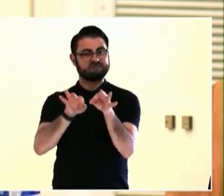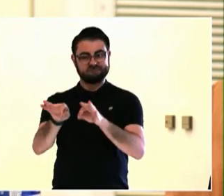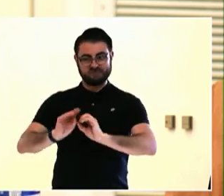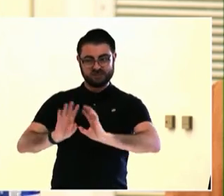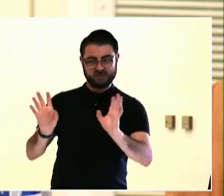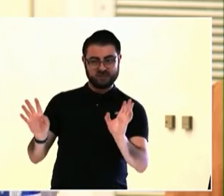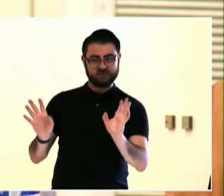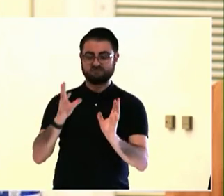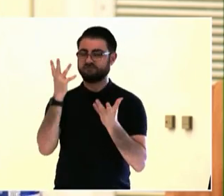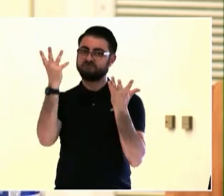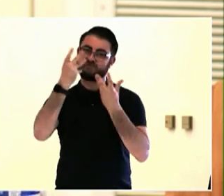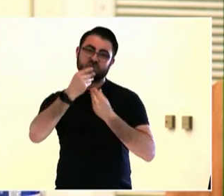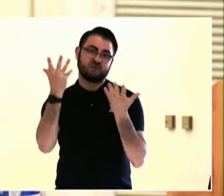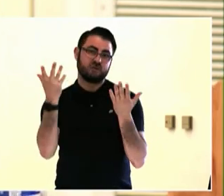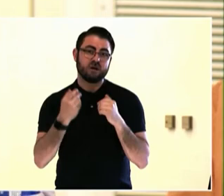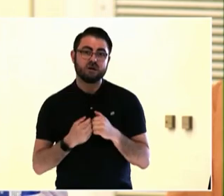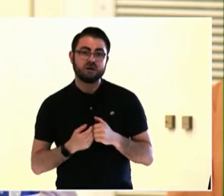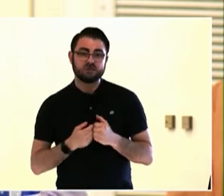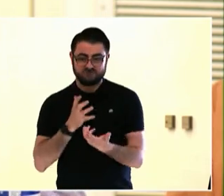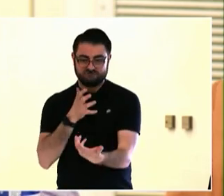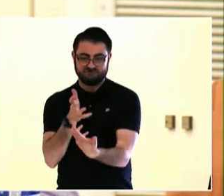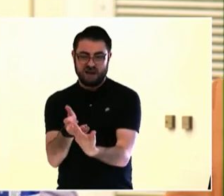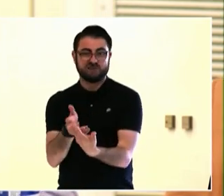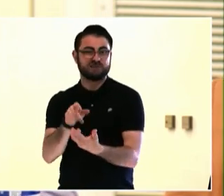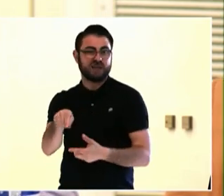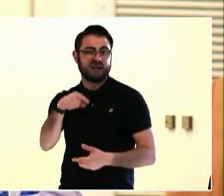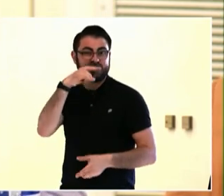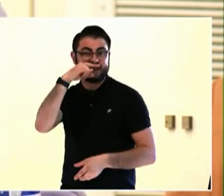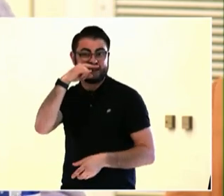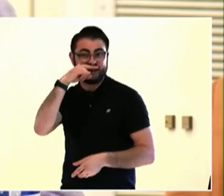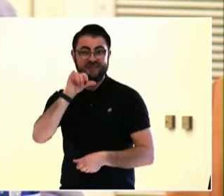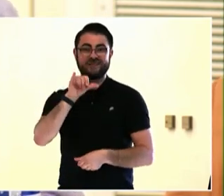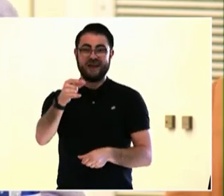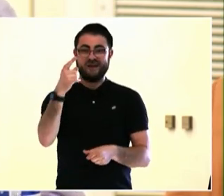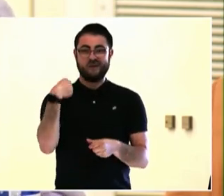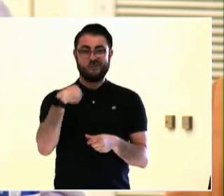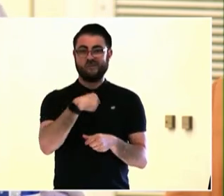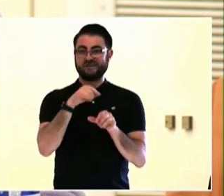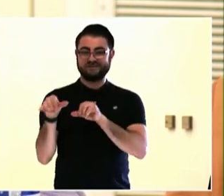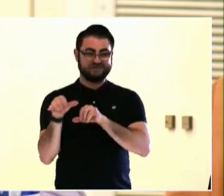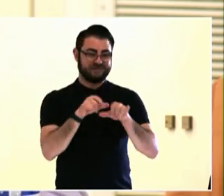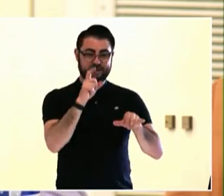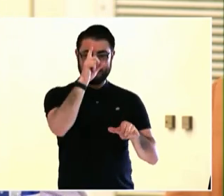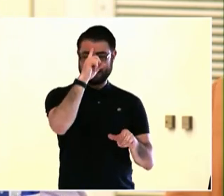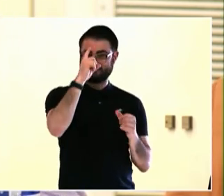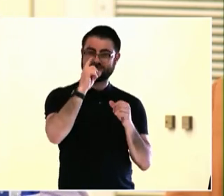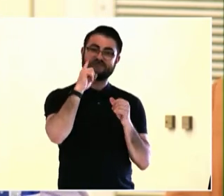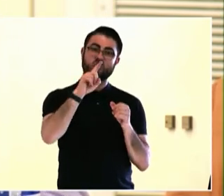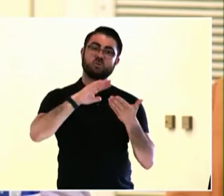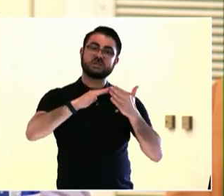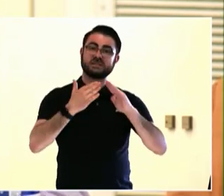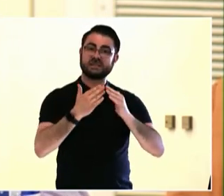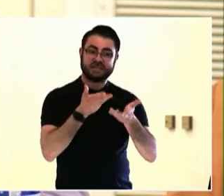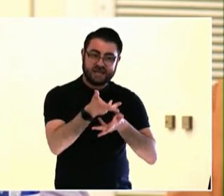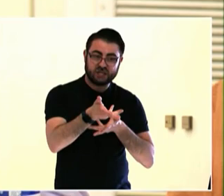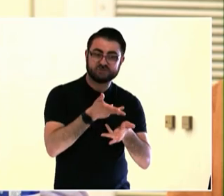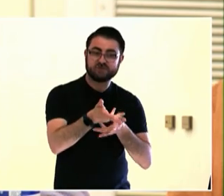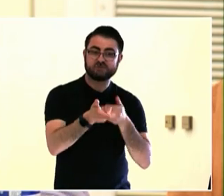Accountable, sources of government money, taxpayer money. But you times -- like I'll give